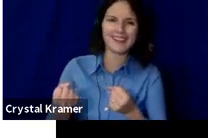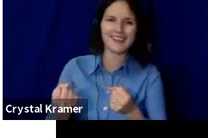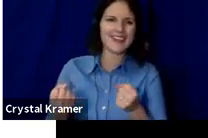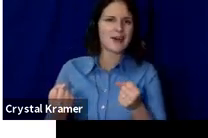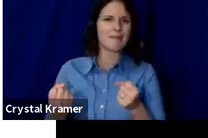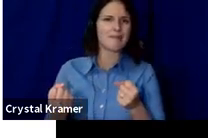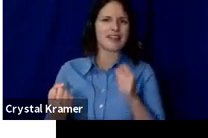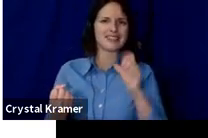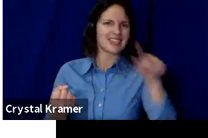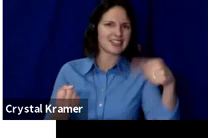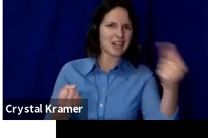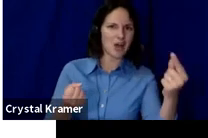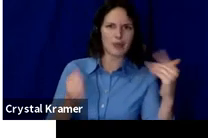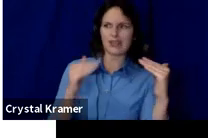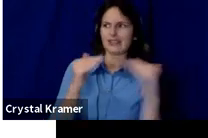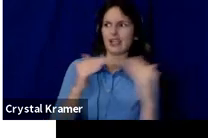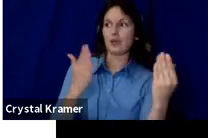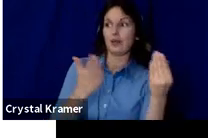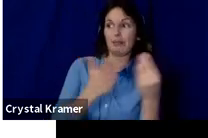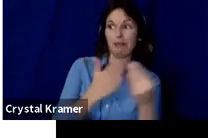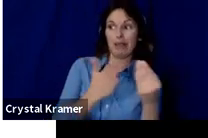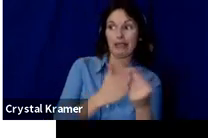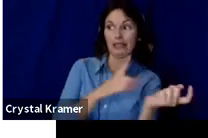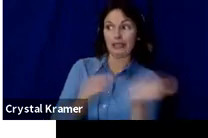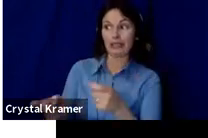unless you ask for the donations.